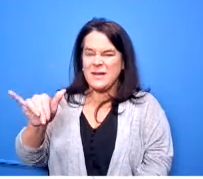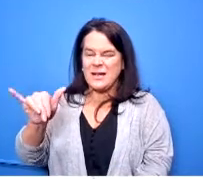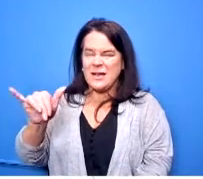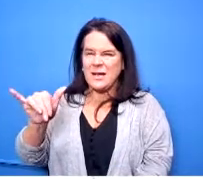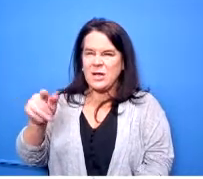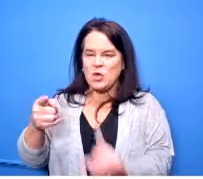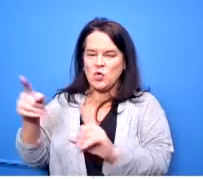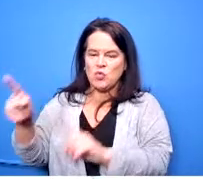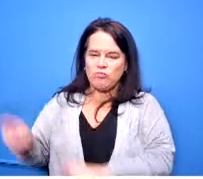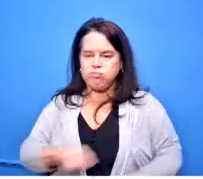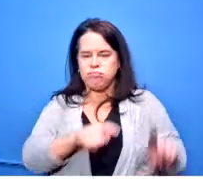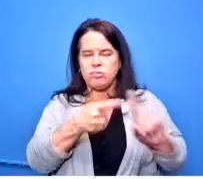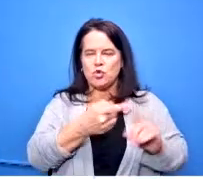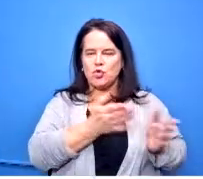are there any questions for the treasurer